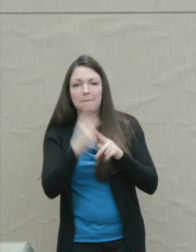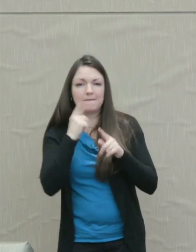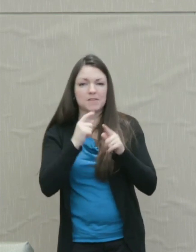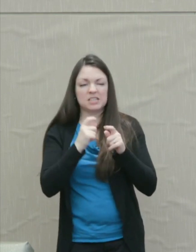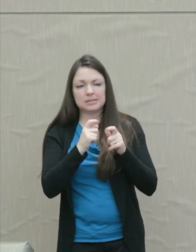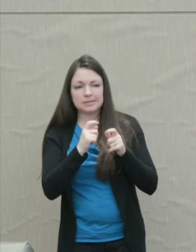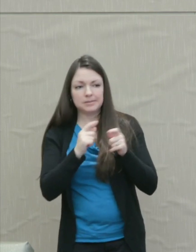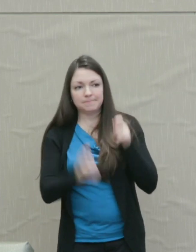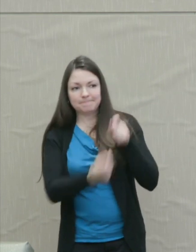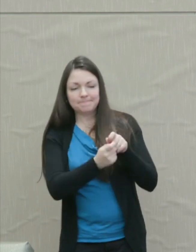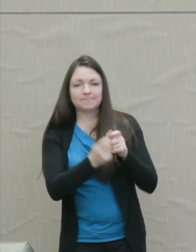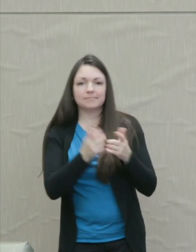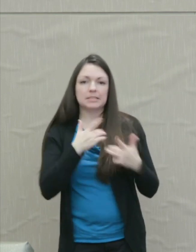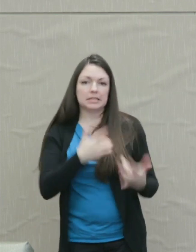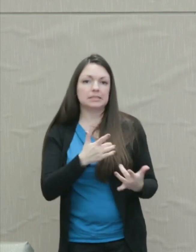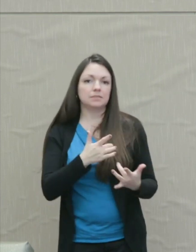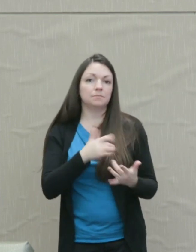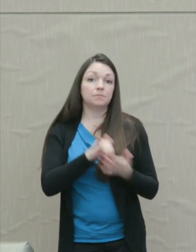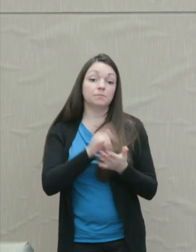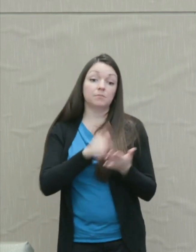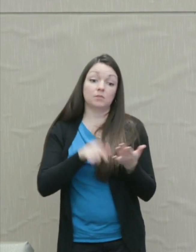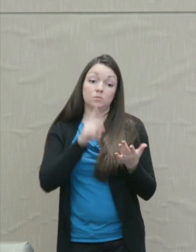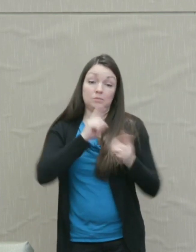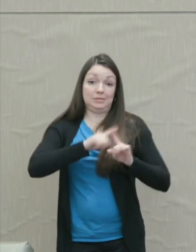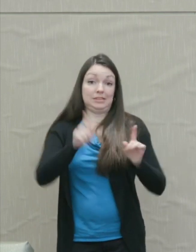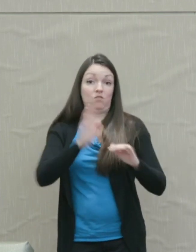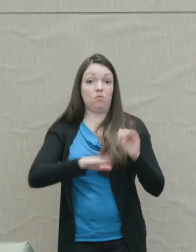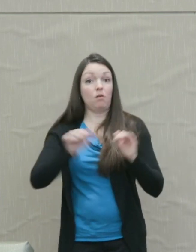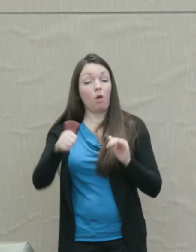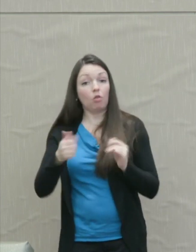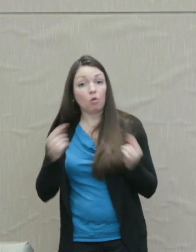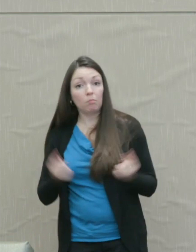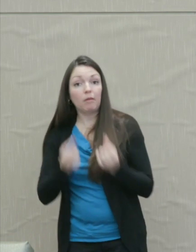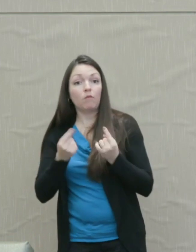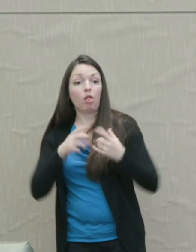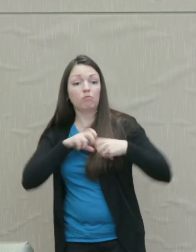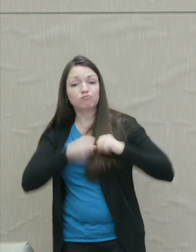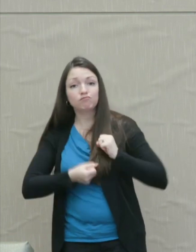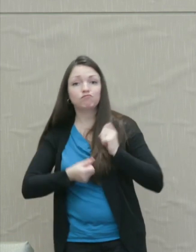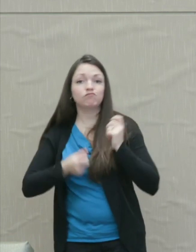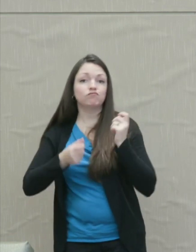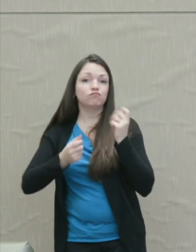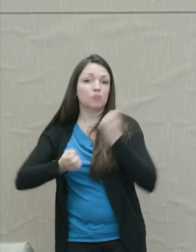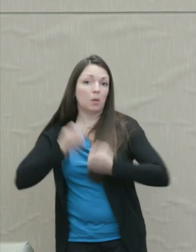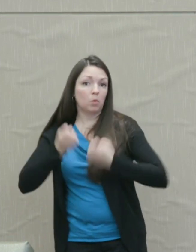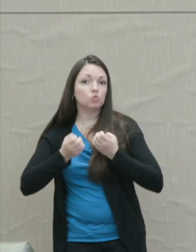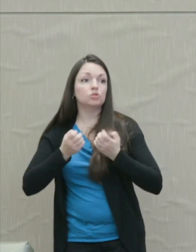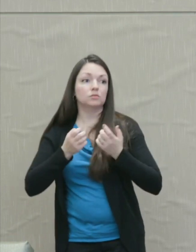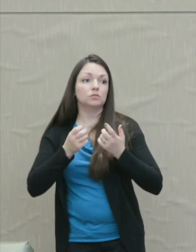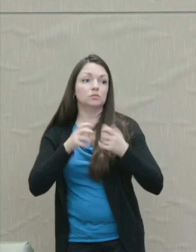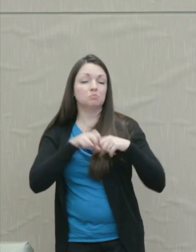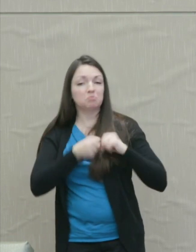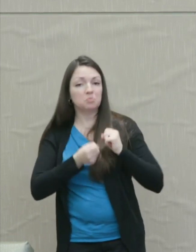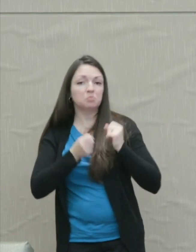it from other painful emotions like compassion and grief. Contemporary psychologists agree.